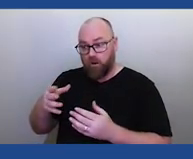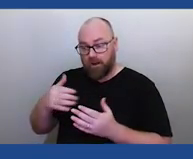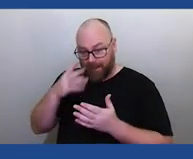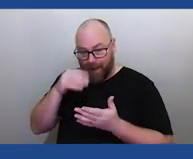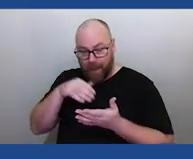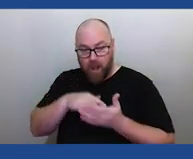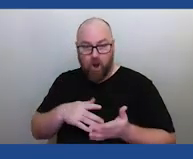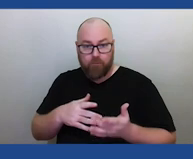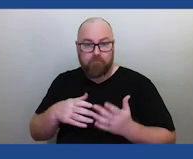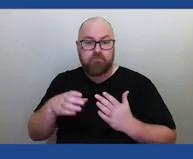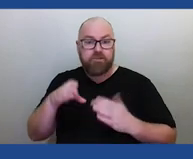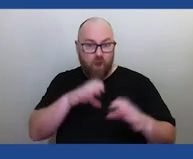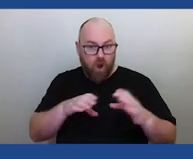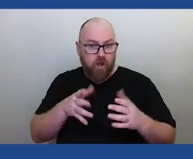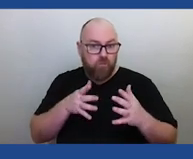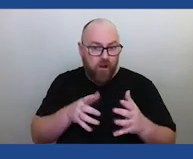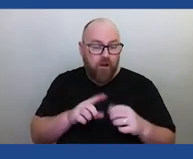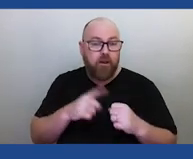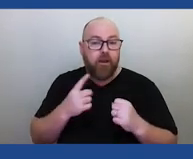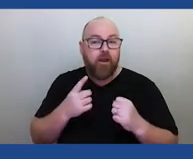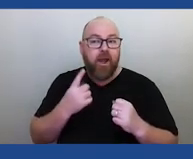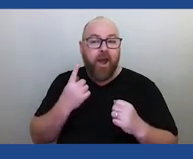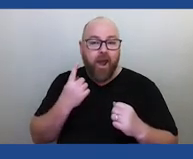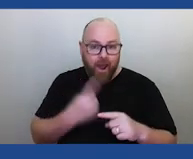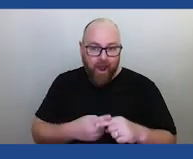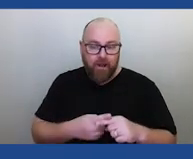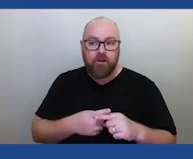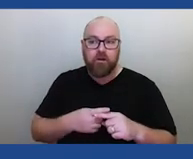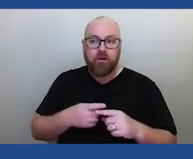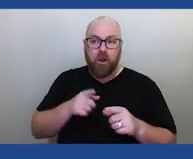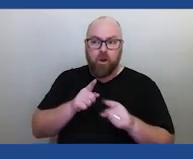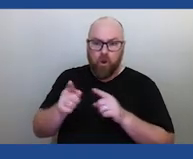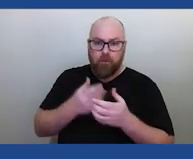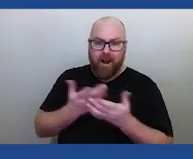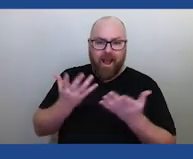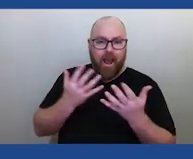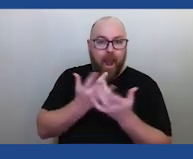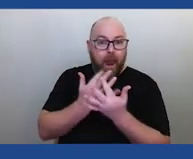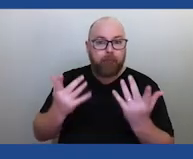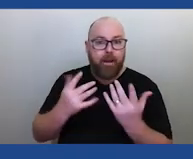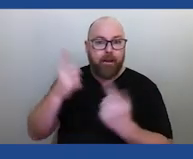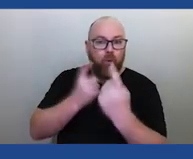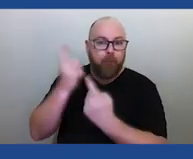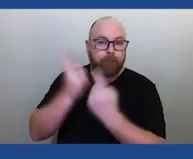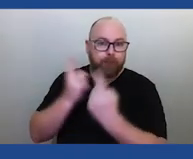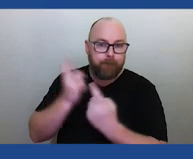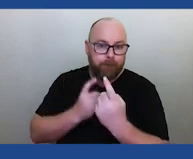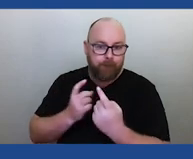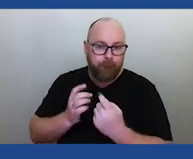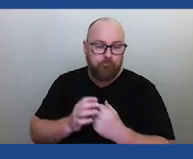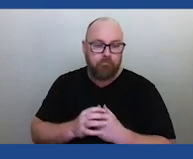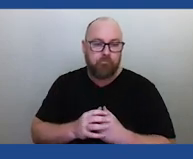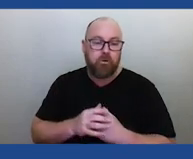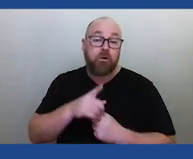We can also help learn more about the influx rate and for, you know, to give a final example for this,